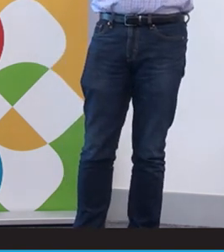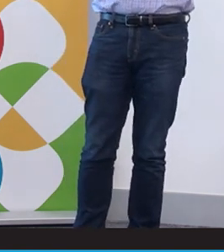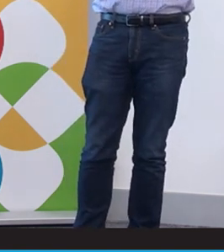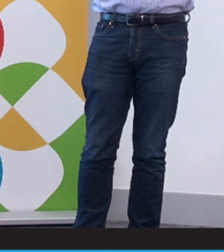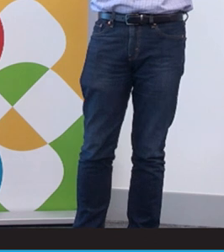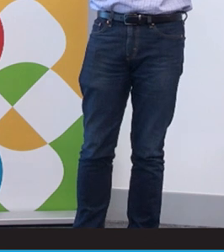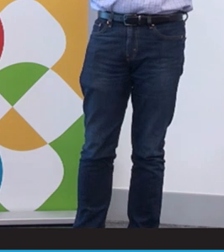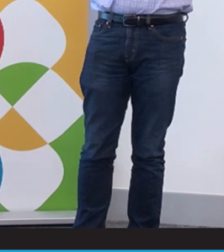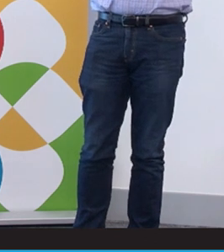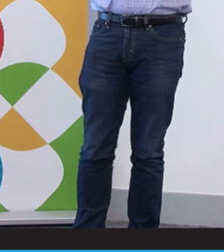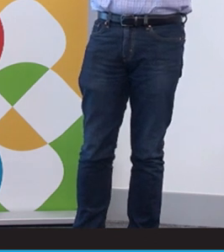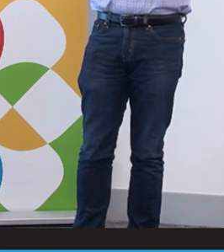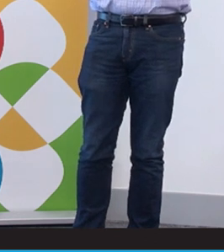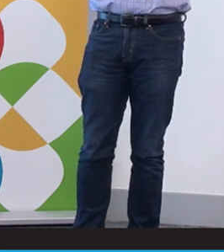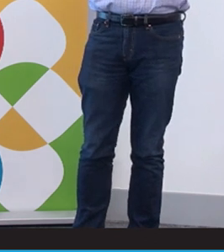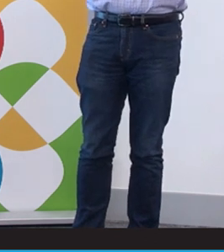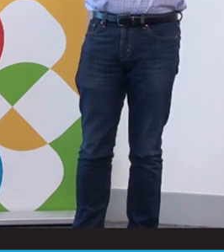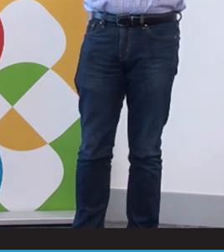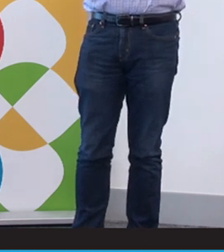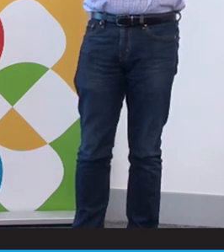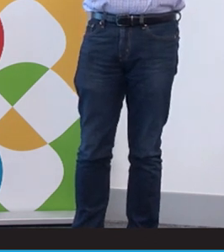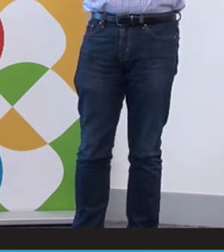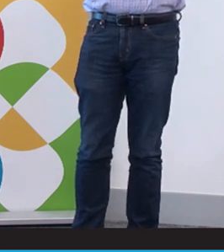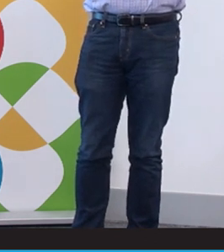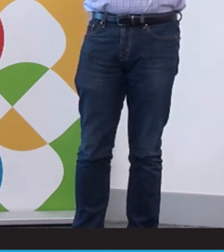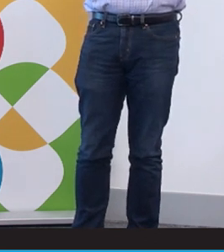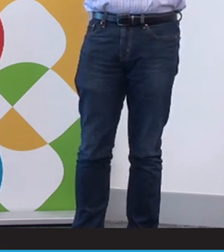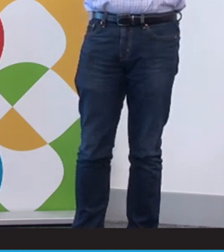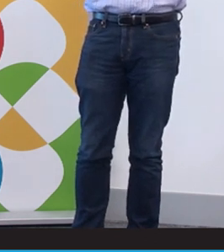also a lot of submissions to forums like the Disability Commission and other government